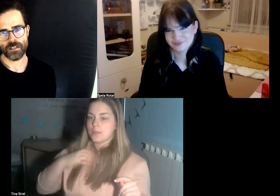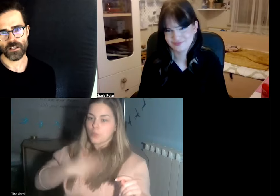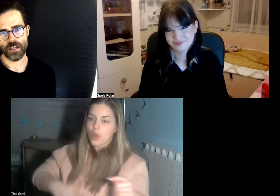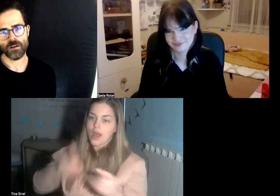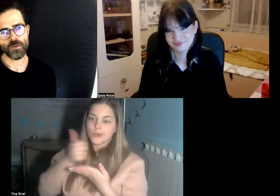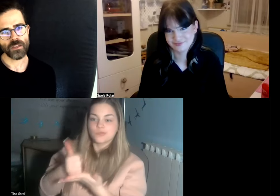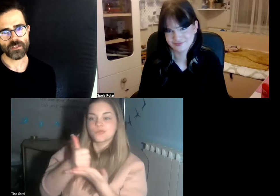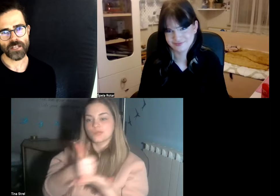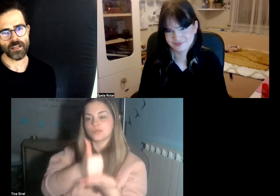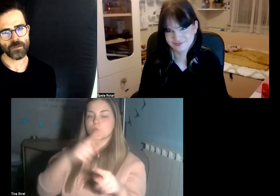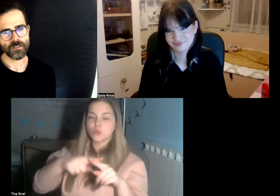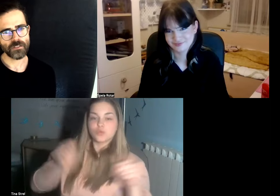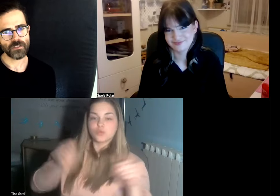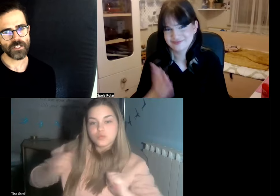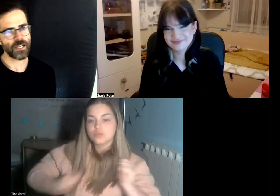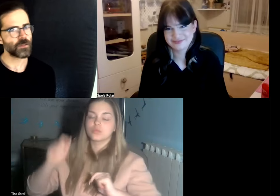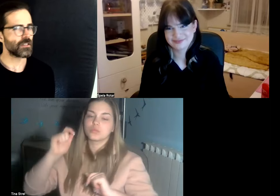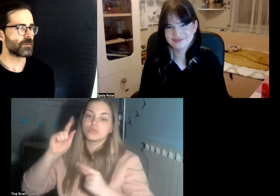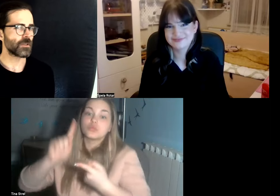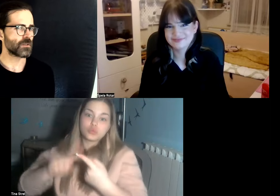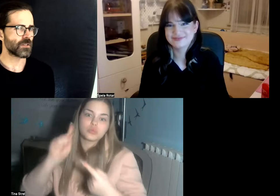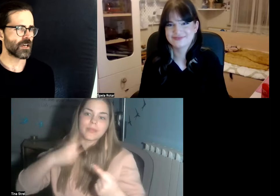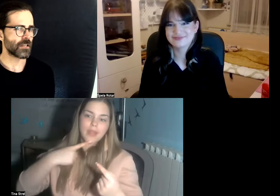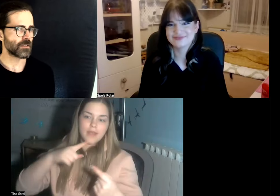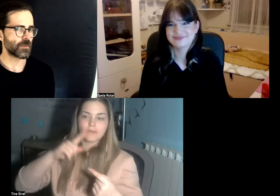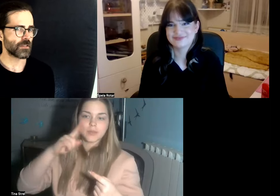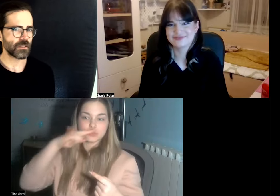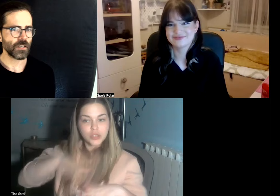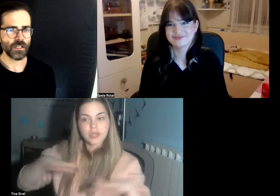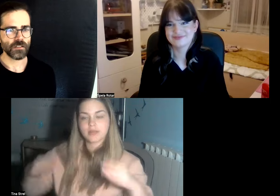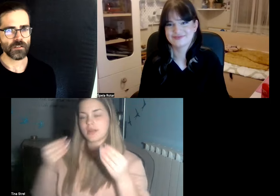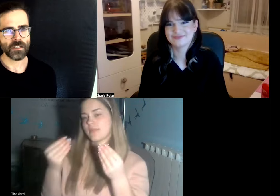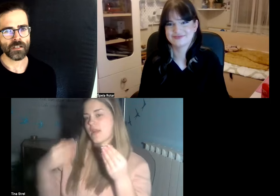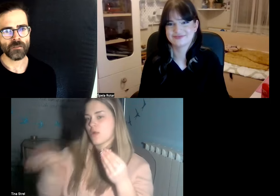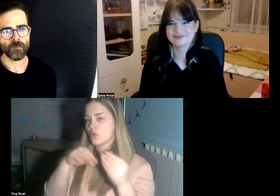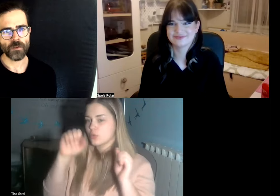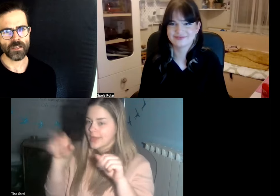can along with Sign Language sign language interpreters so sign experts you can you